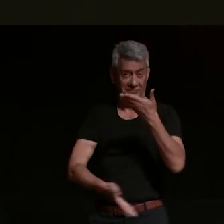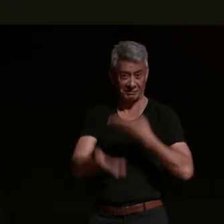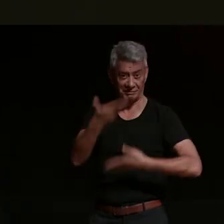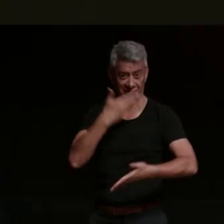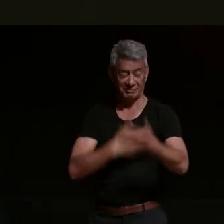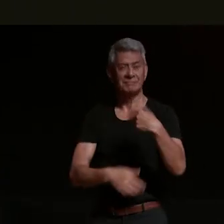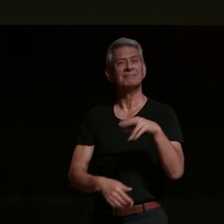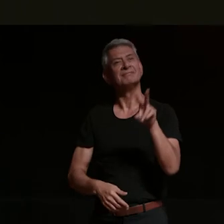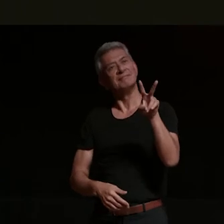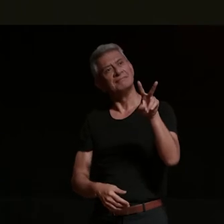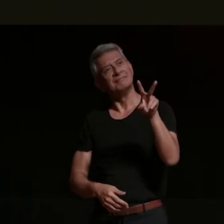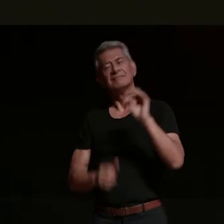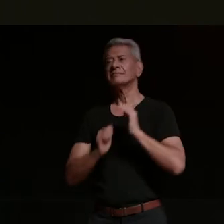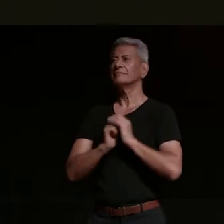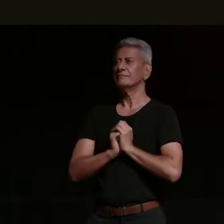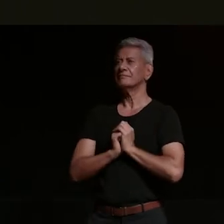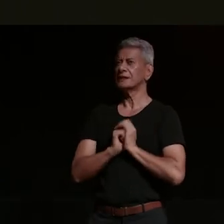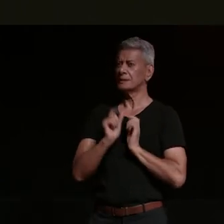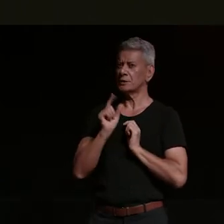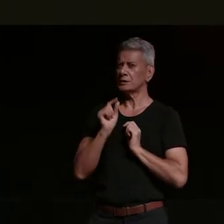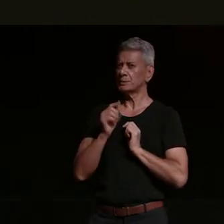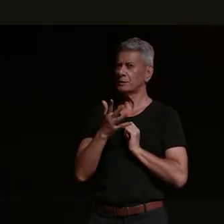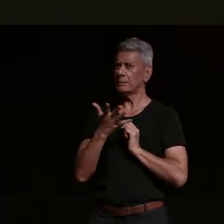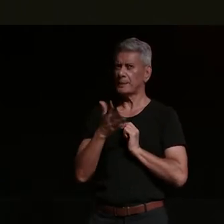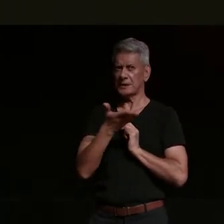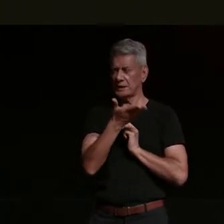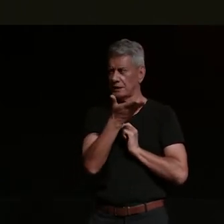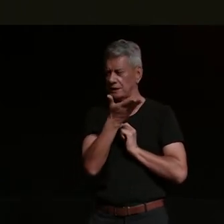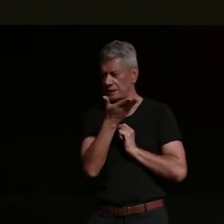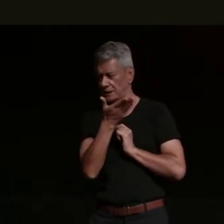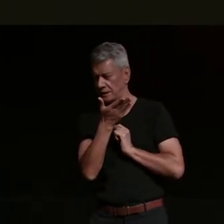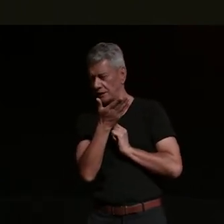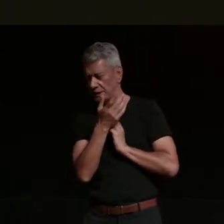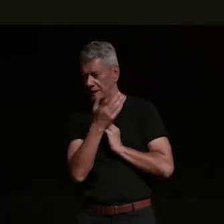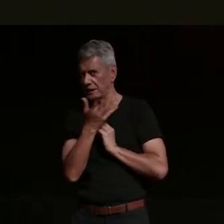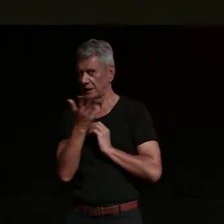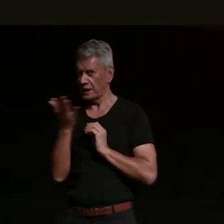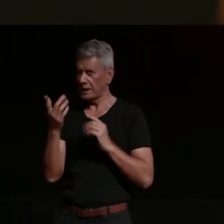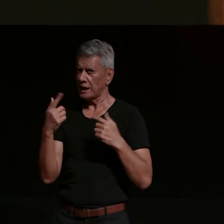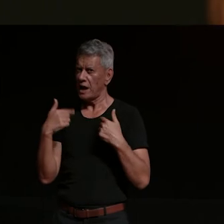possibility that you guys think that i have a problem with my dad